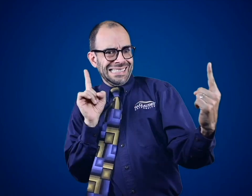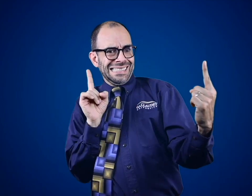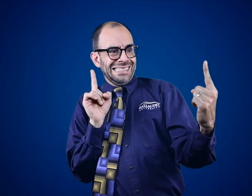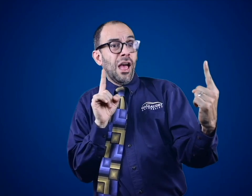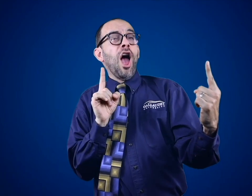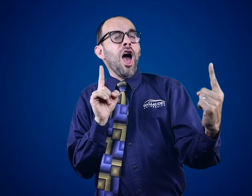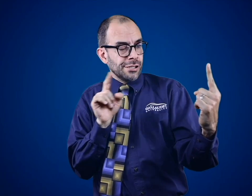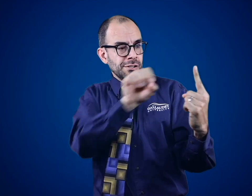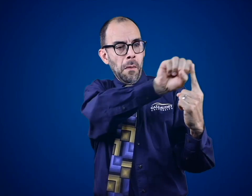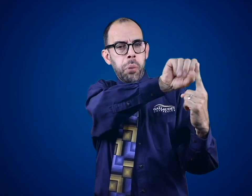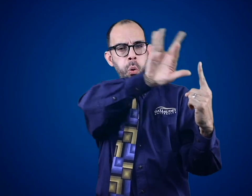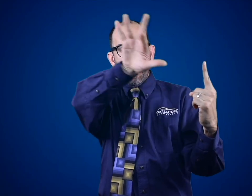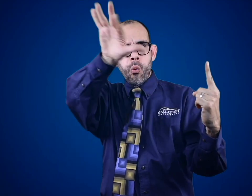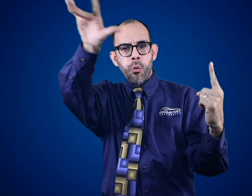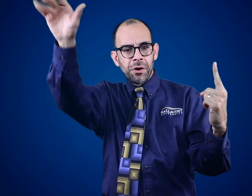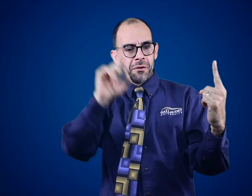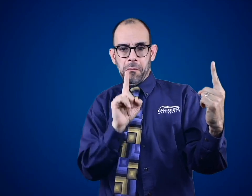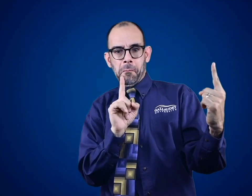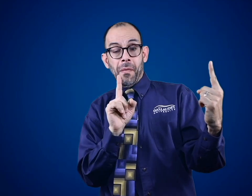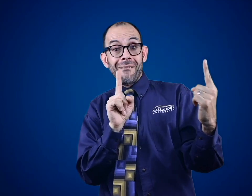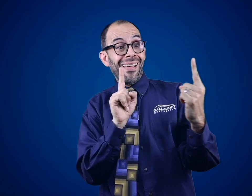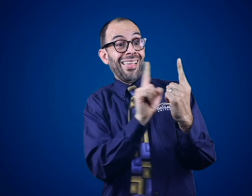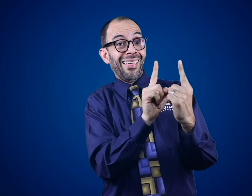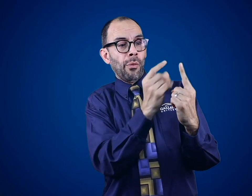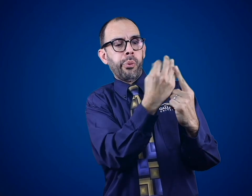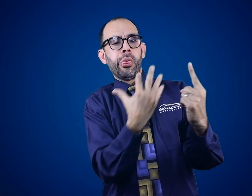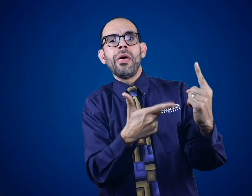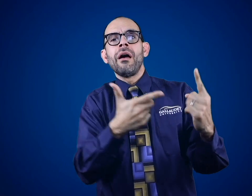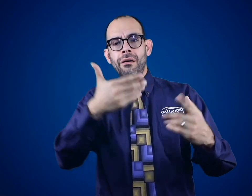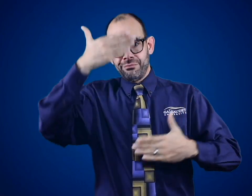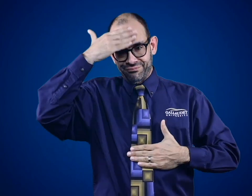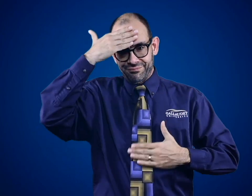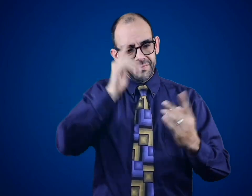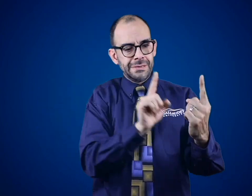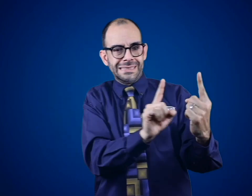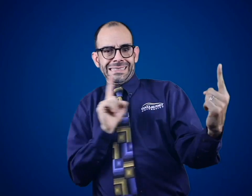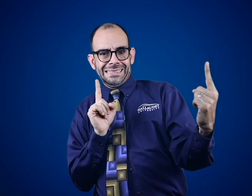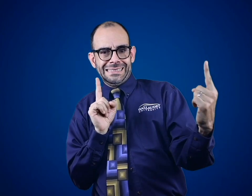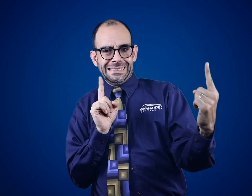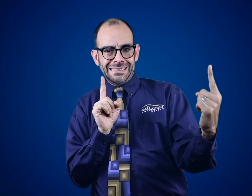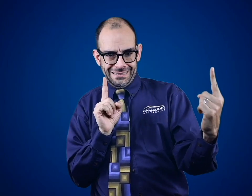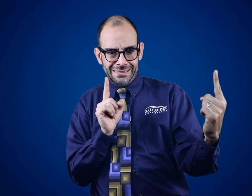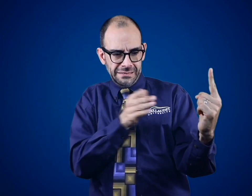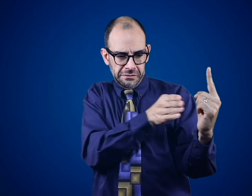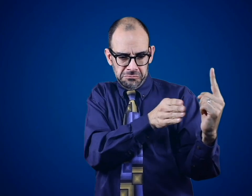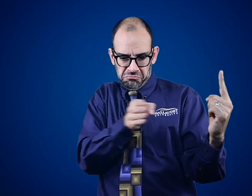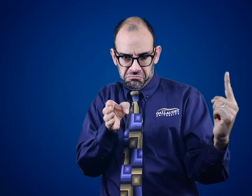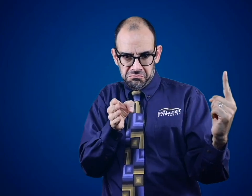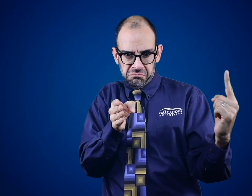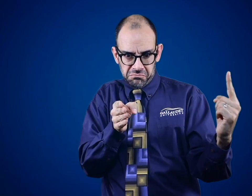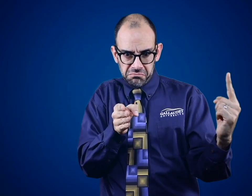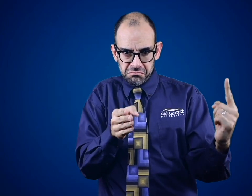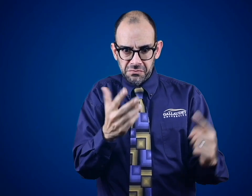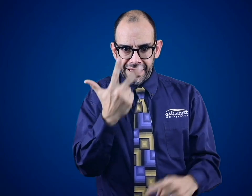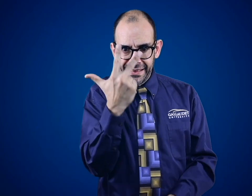outside of the danger zone, so that whenever a sick person sneezes, those particles will not land on your child.